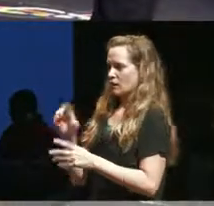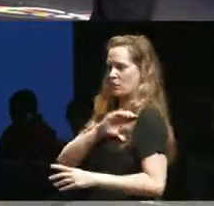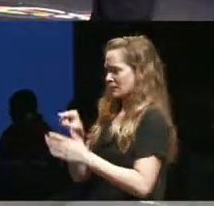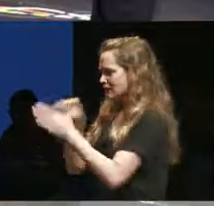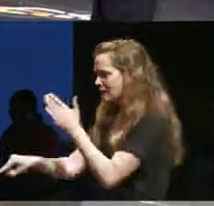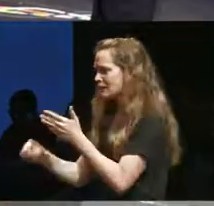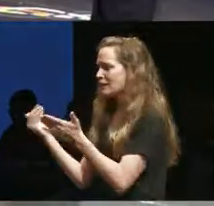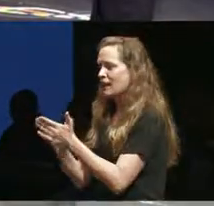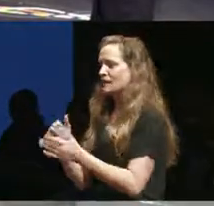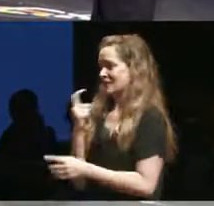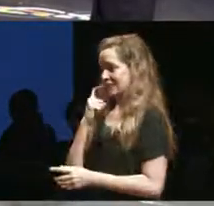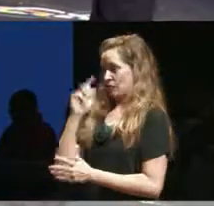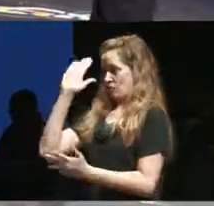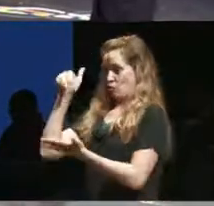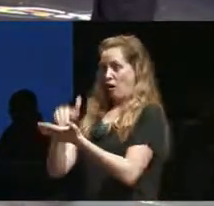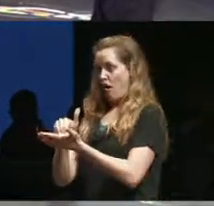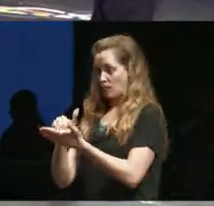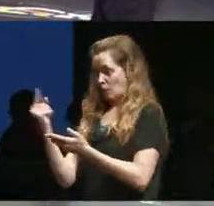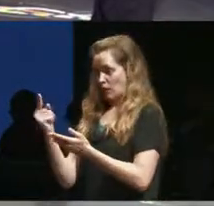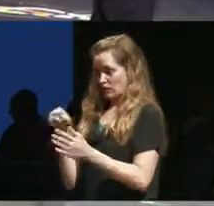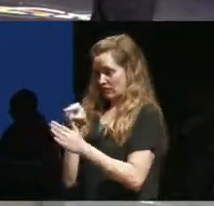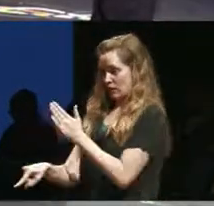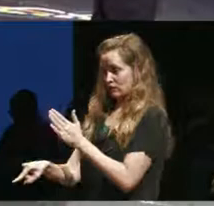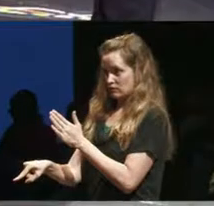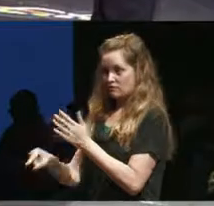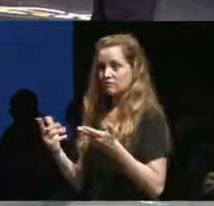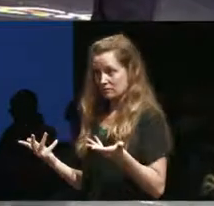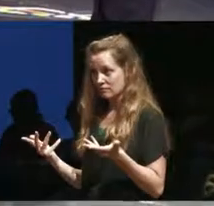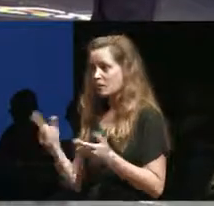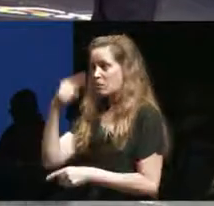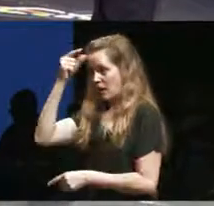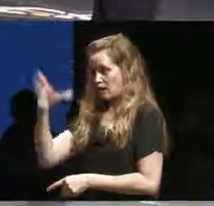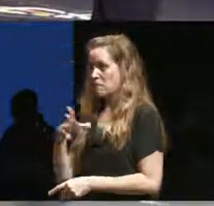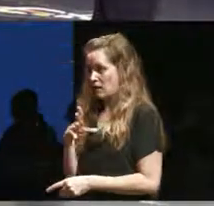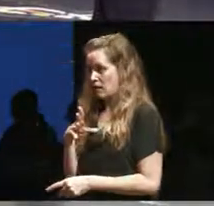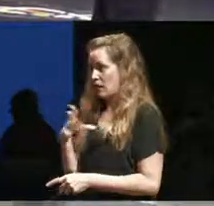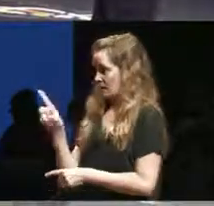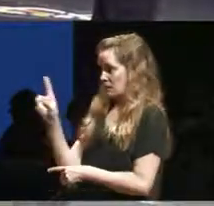killed in Montreal yesterday. A black man with psychiatric disabilities and you